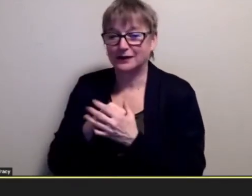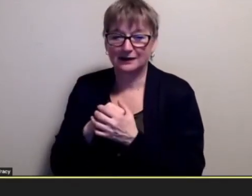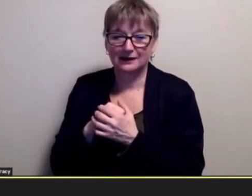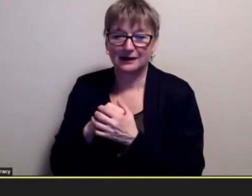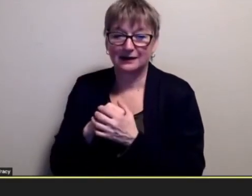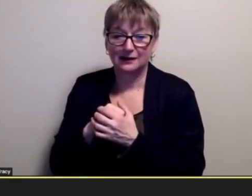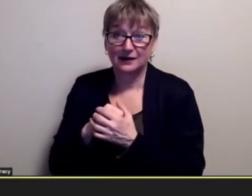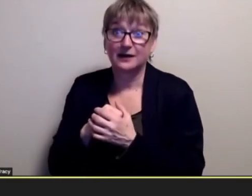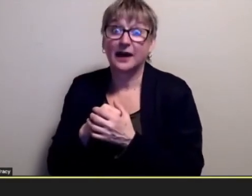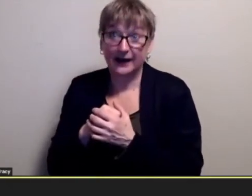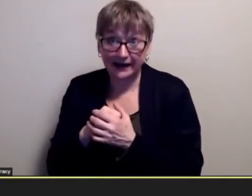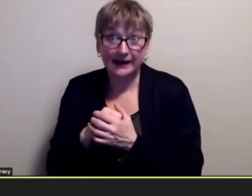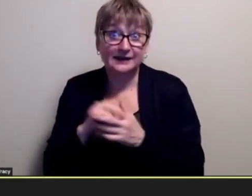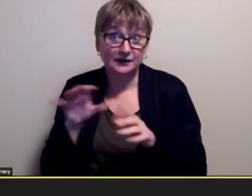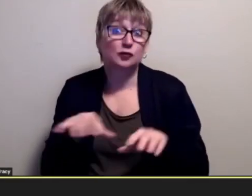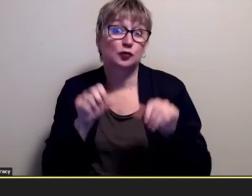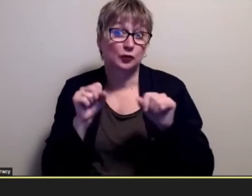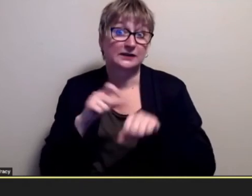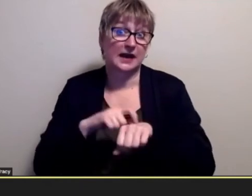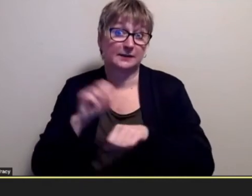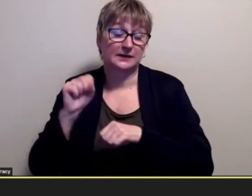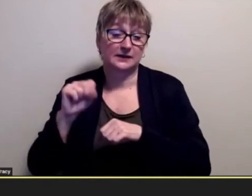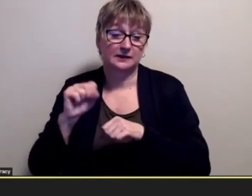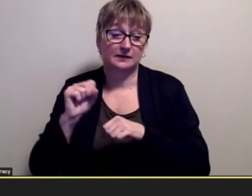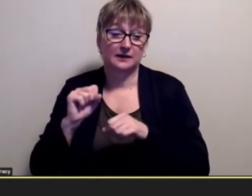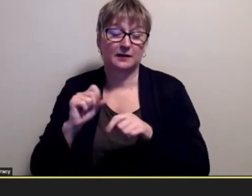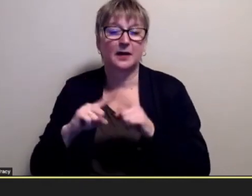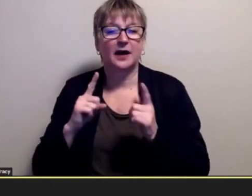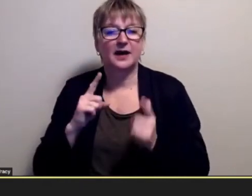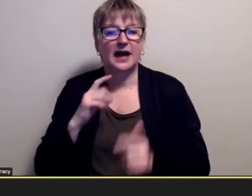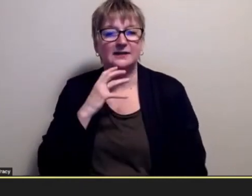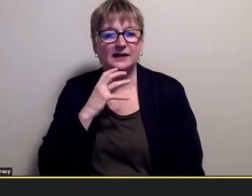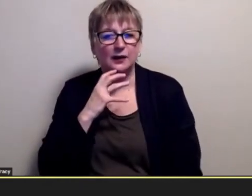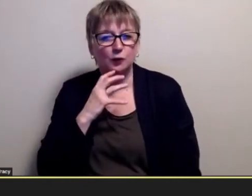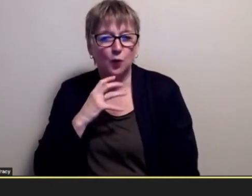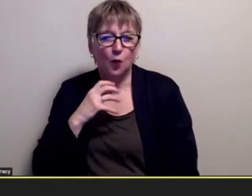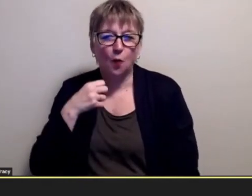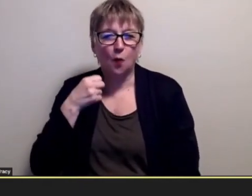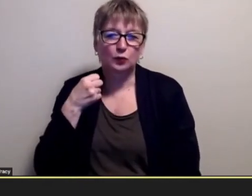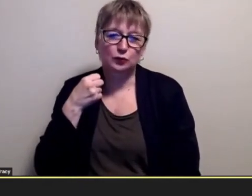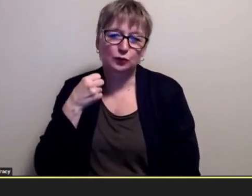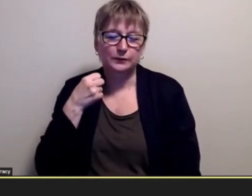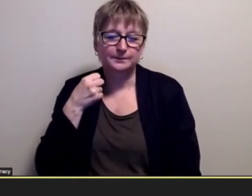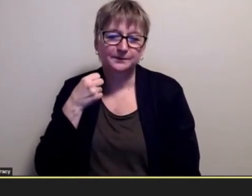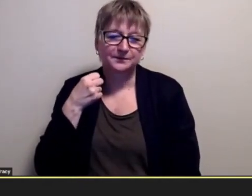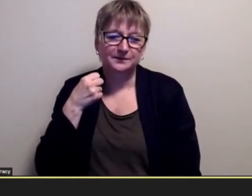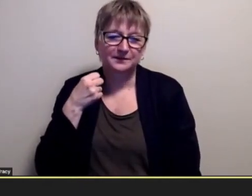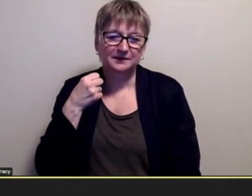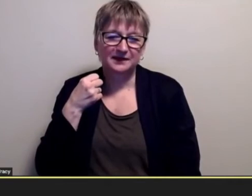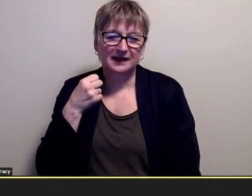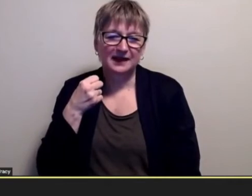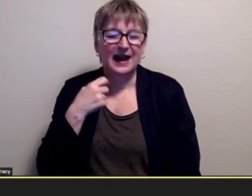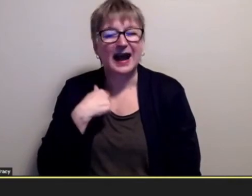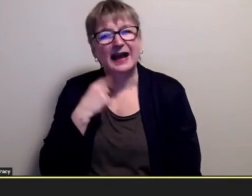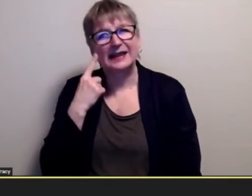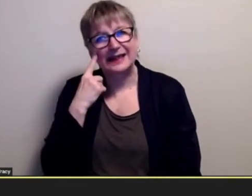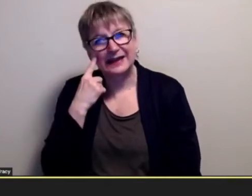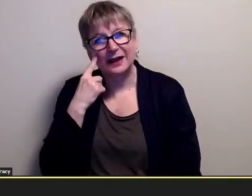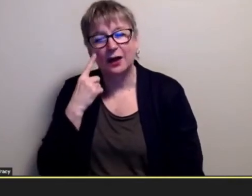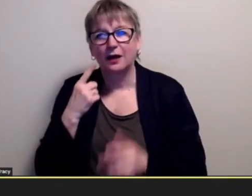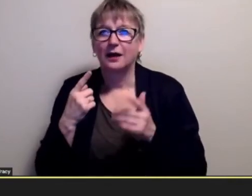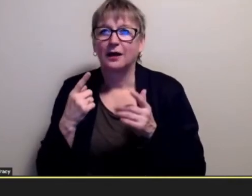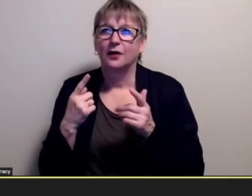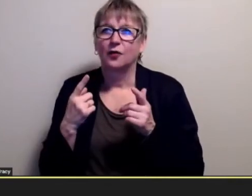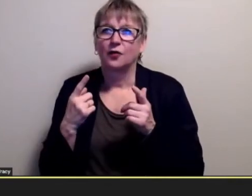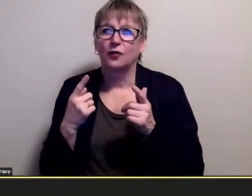it took time but i think i like grew older you know because i think when i was going to school